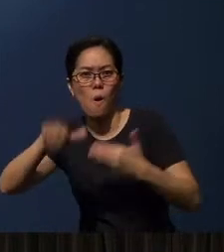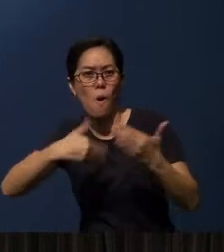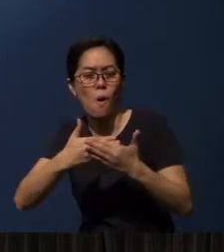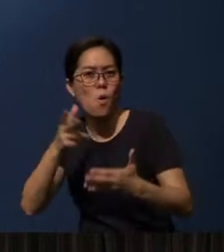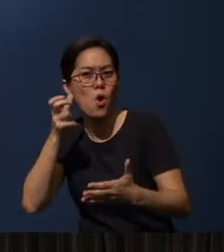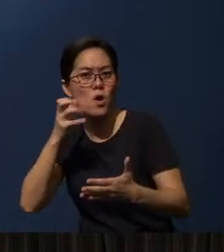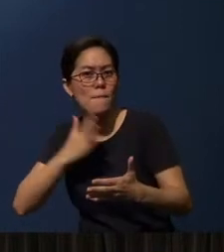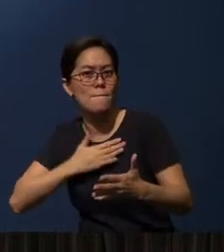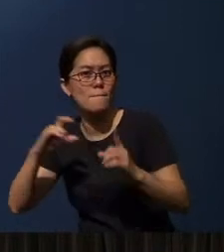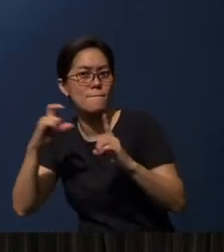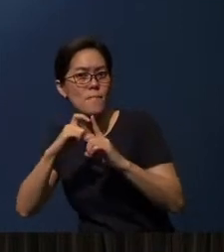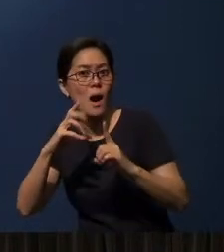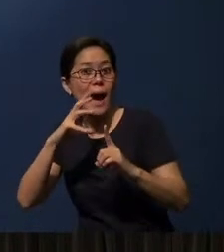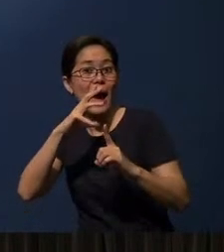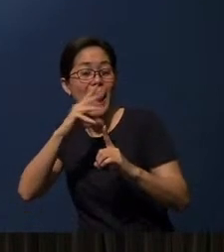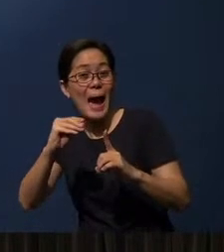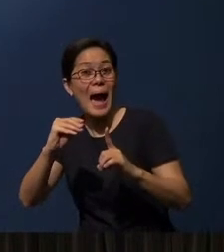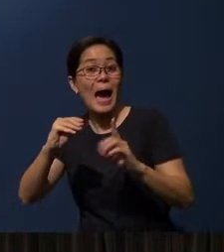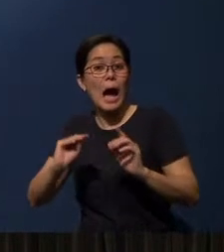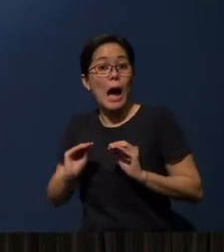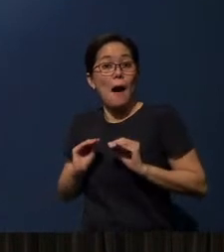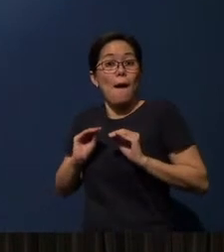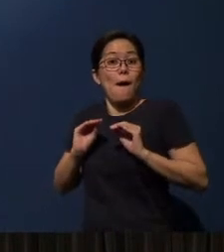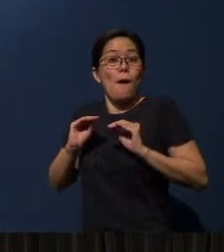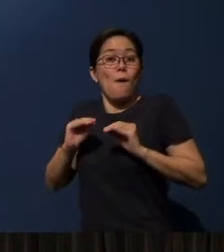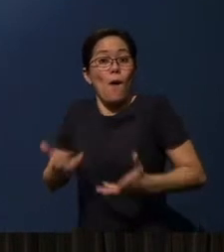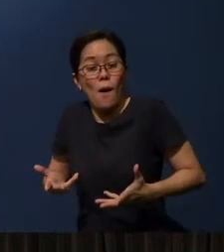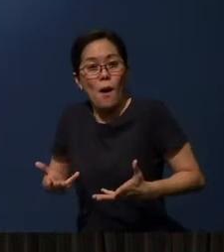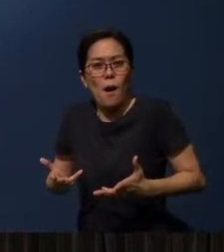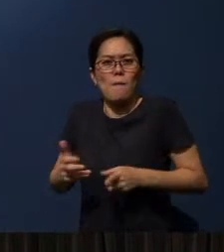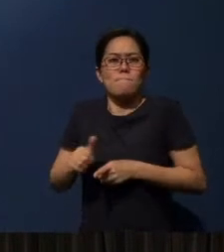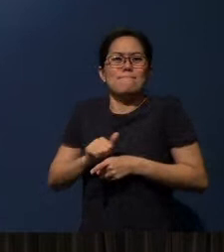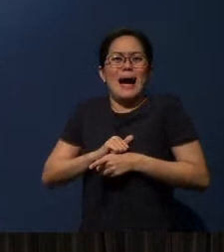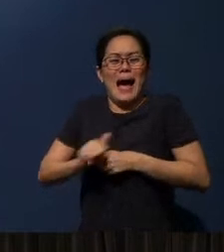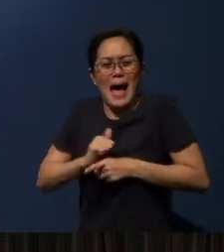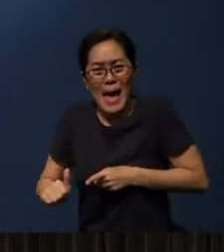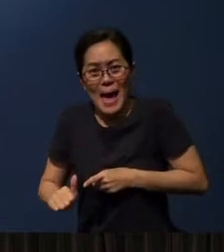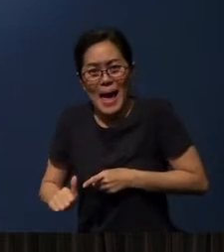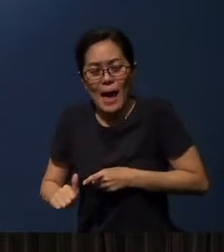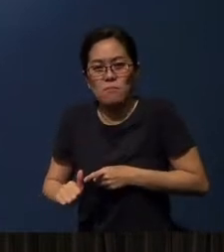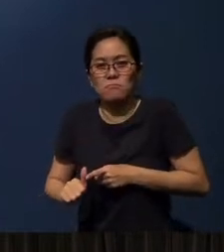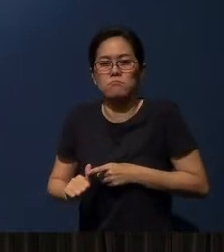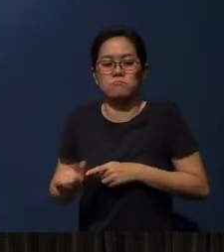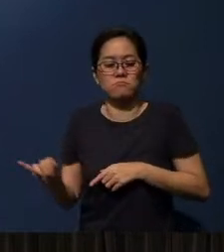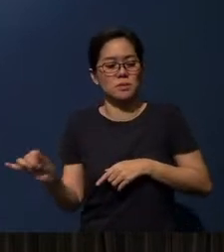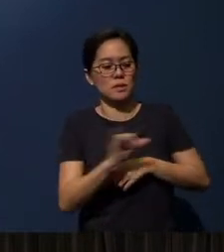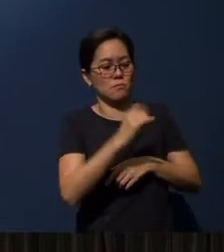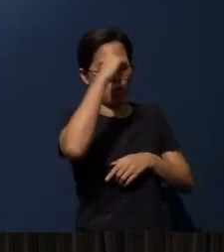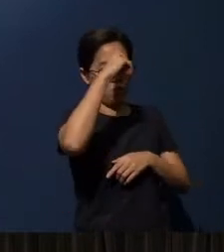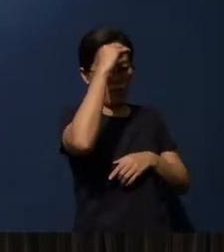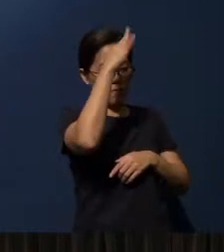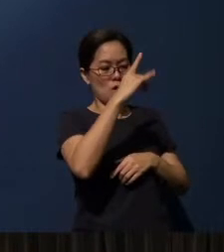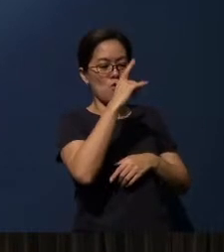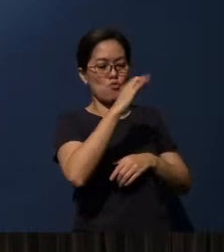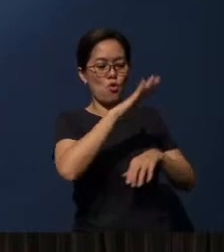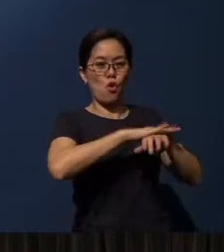of mine and puts them into practice is like a wise man who built his house on the rock.